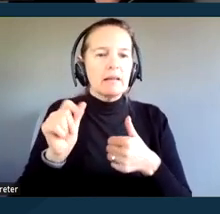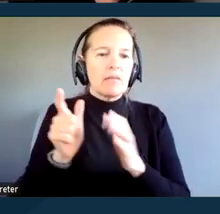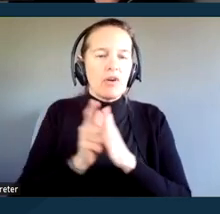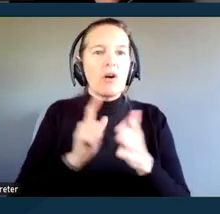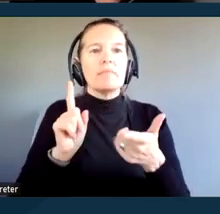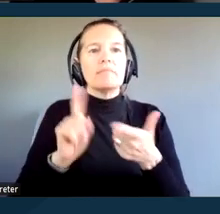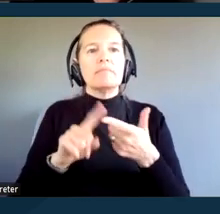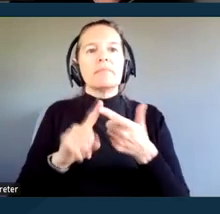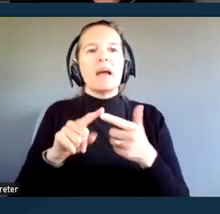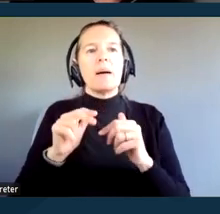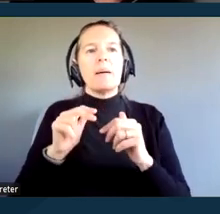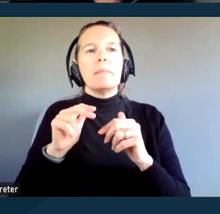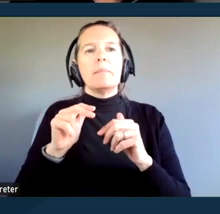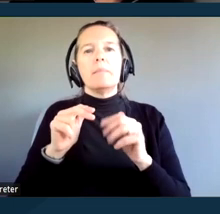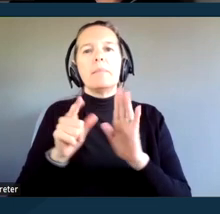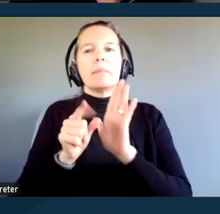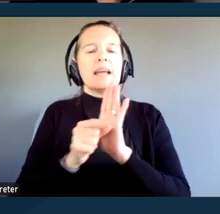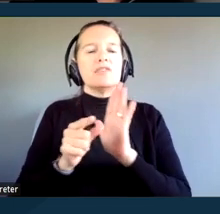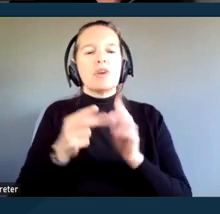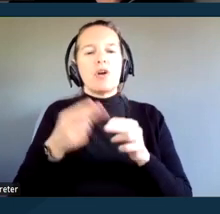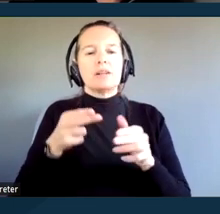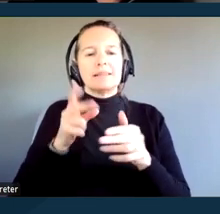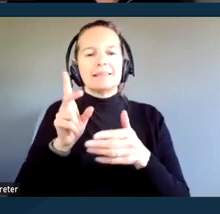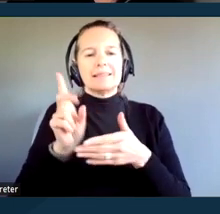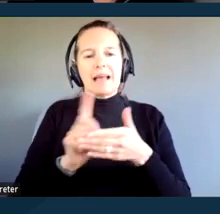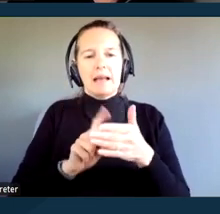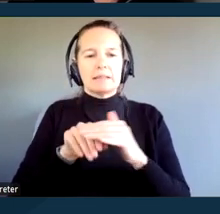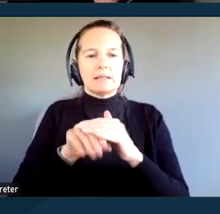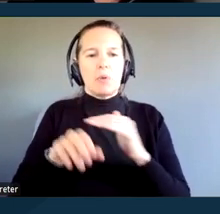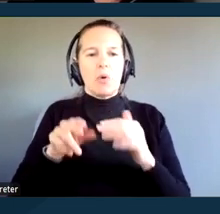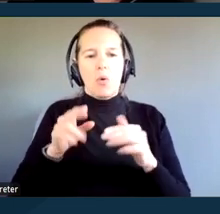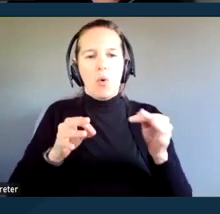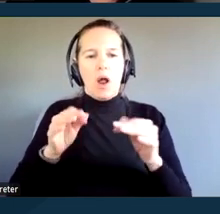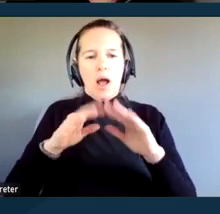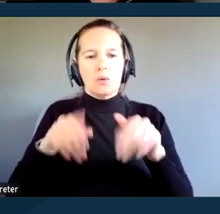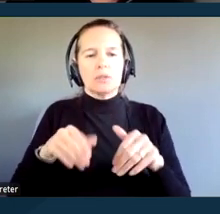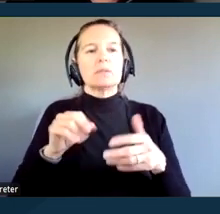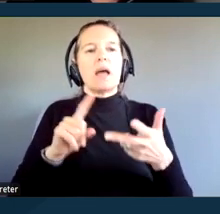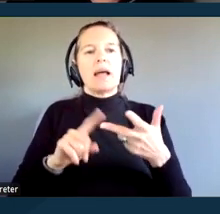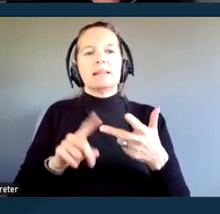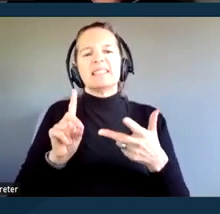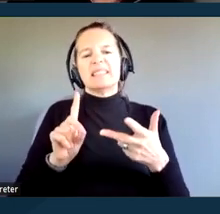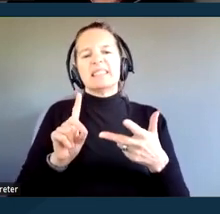Designing Accessible Courthouses, and also a link to California's accessibility standards.